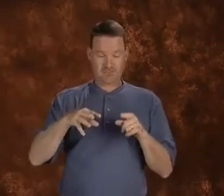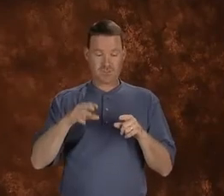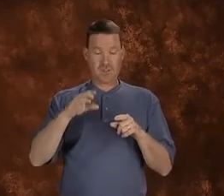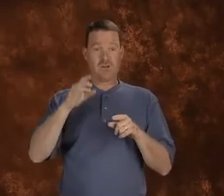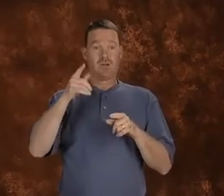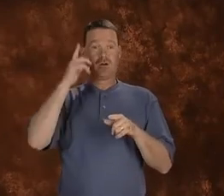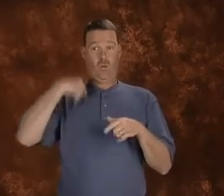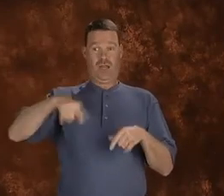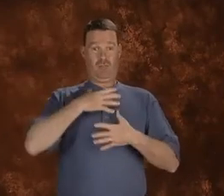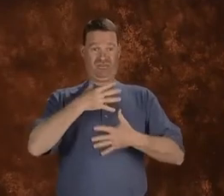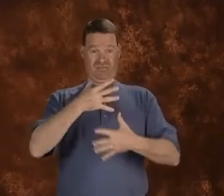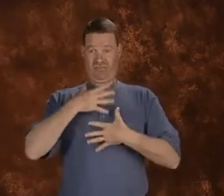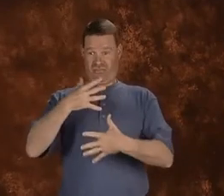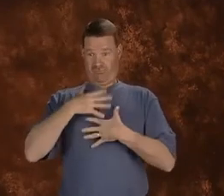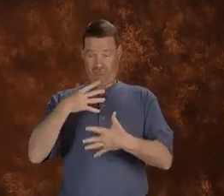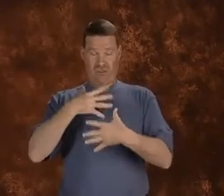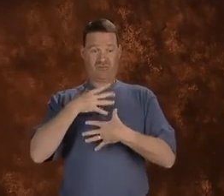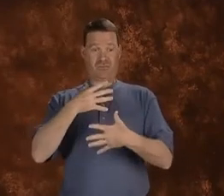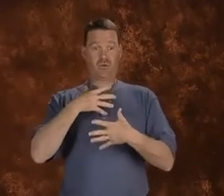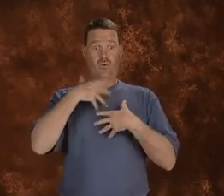And this happens when the sun hits the leaf.